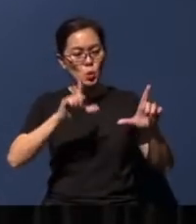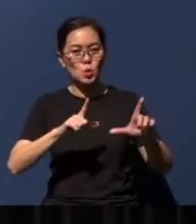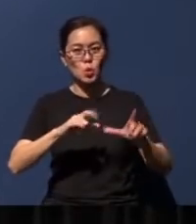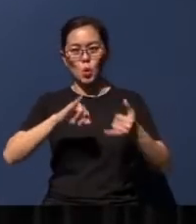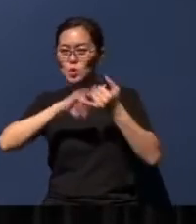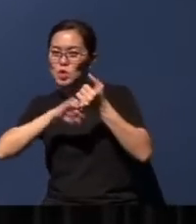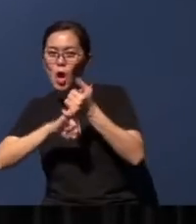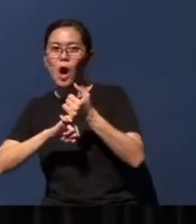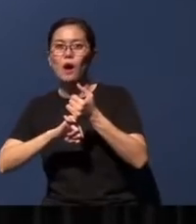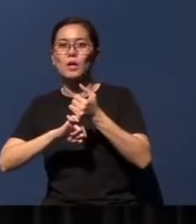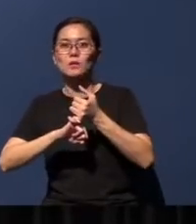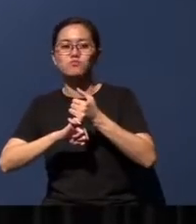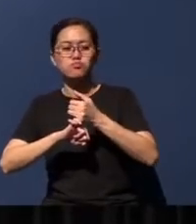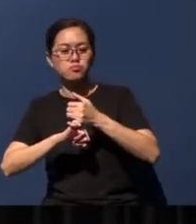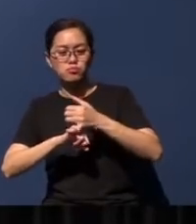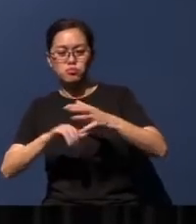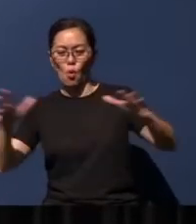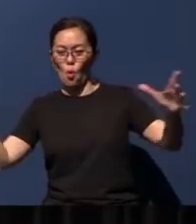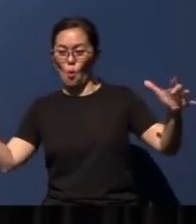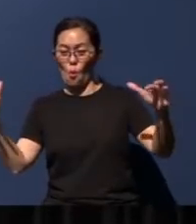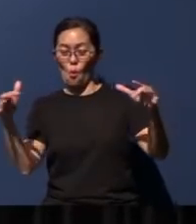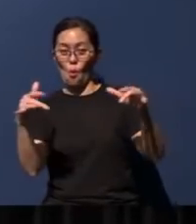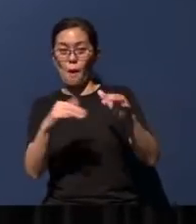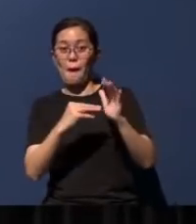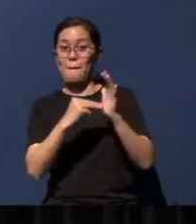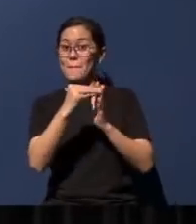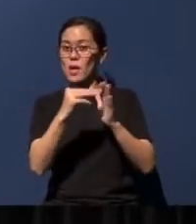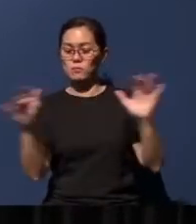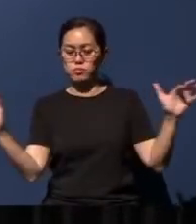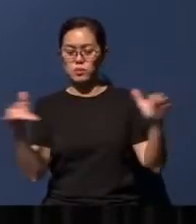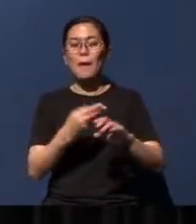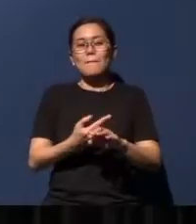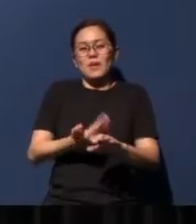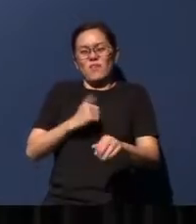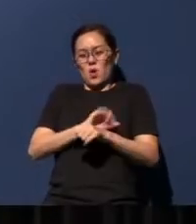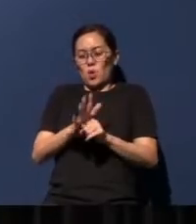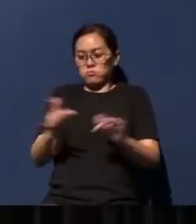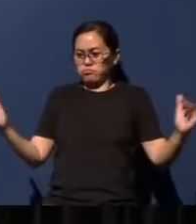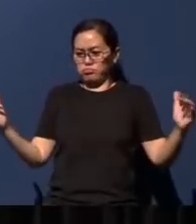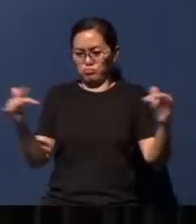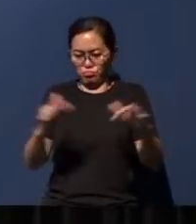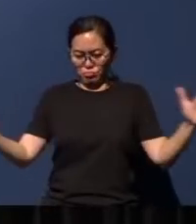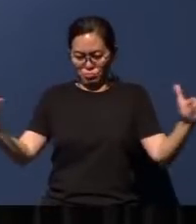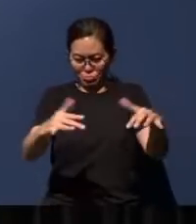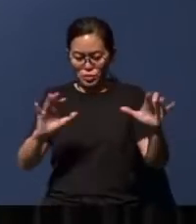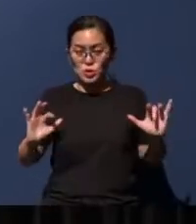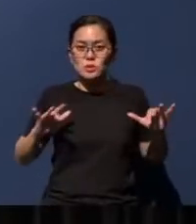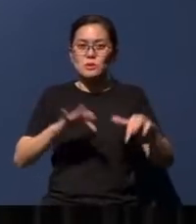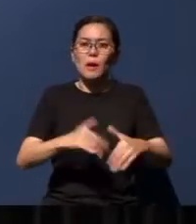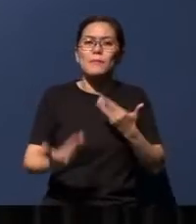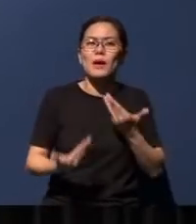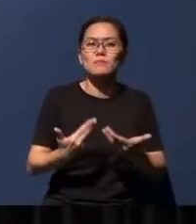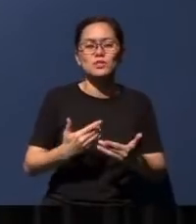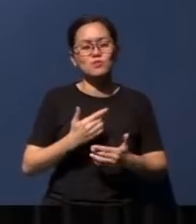they draw millions - pre-COVID, of course - but mostly for maybe leisure, maybe some business.